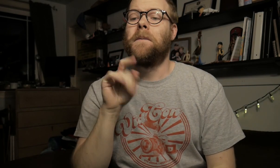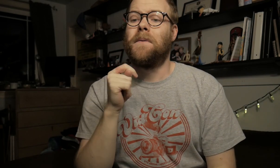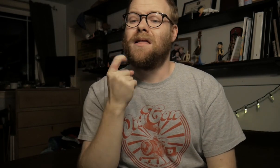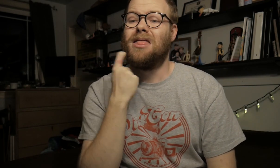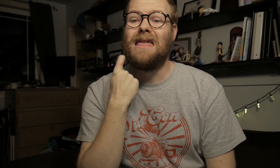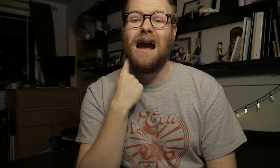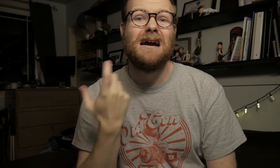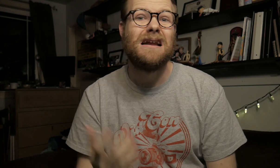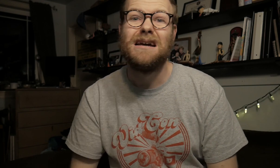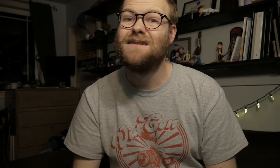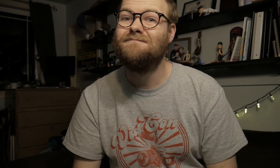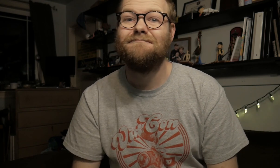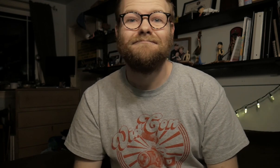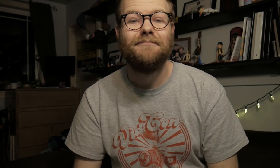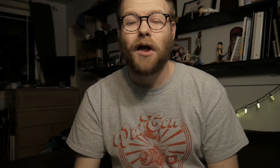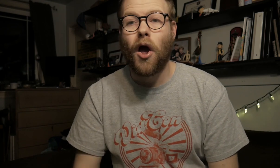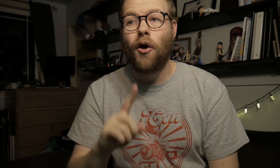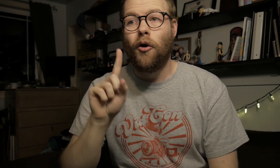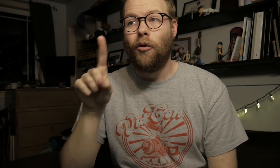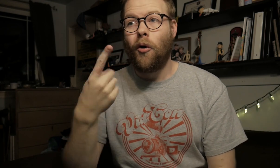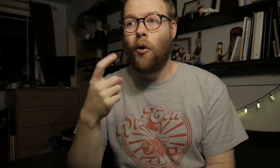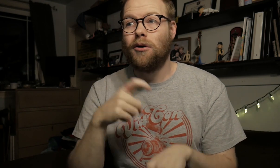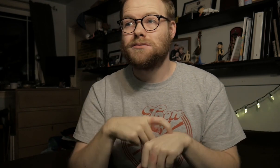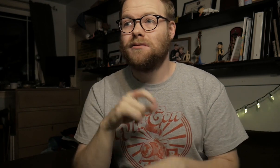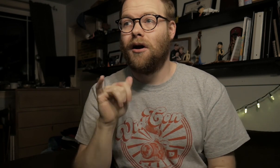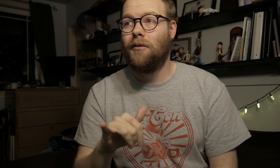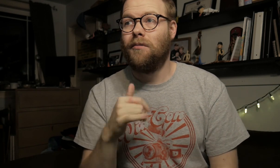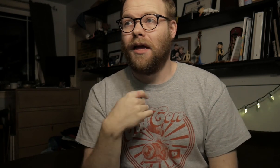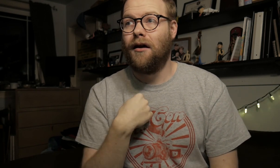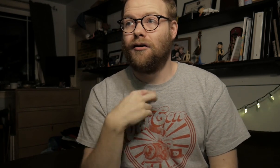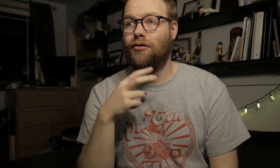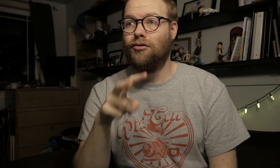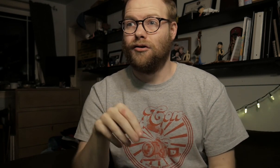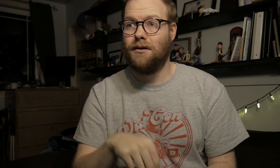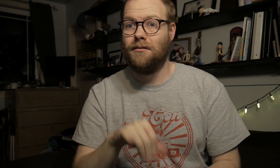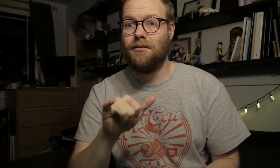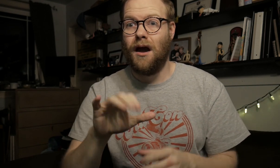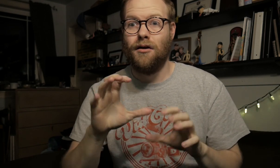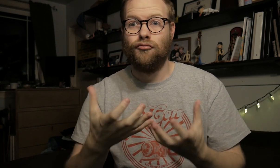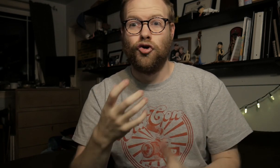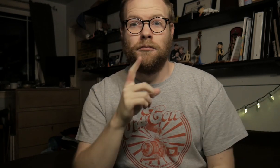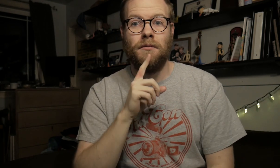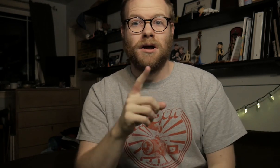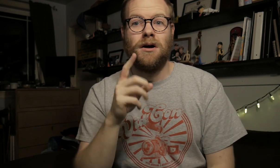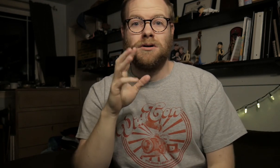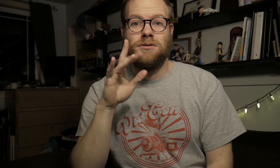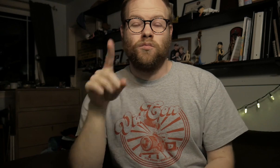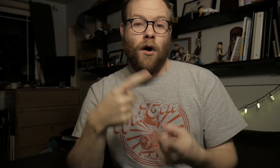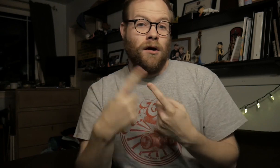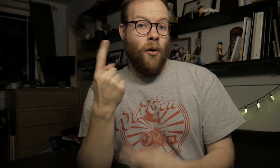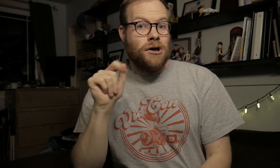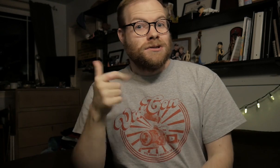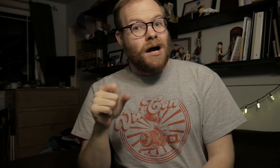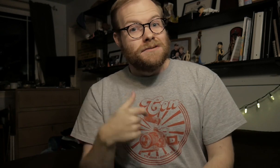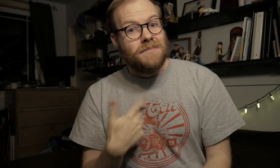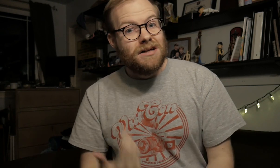But lately... The only time that I look in that group is when someone tags me.